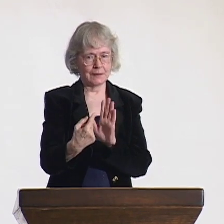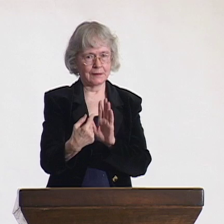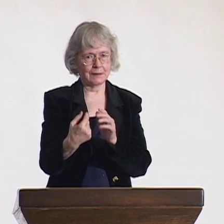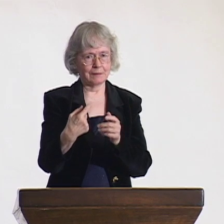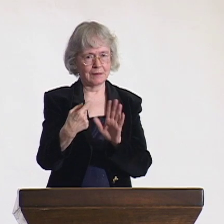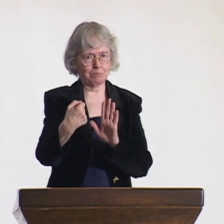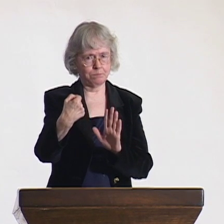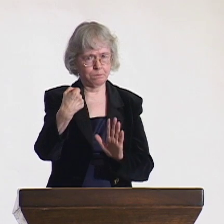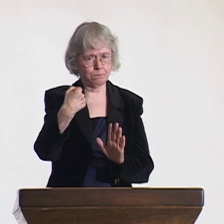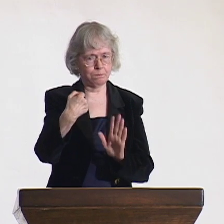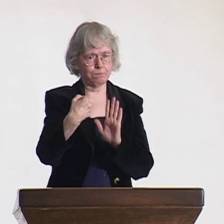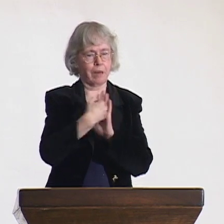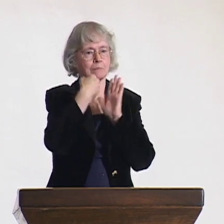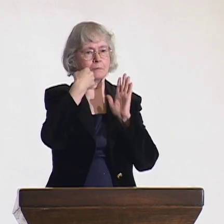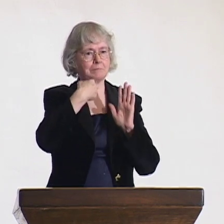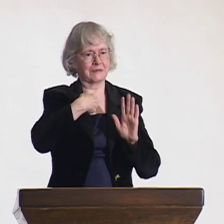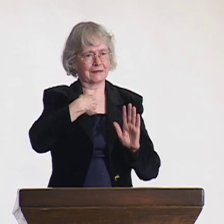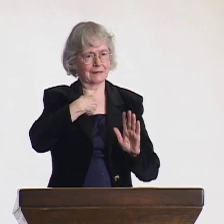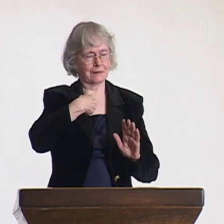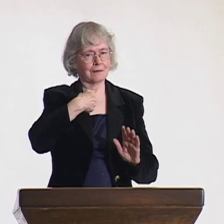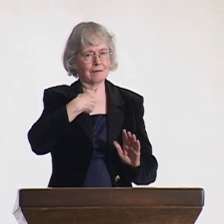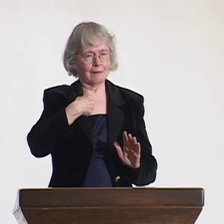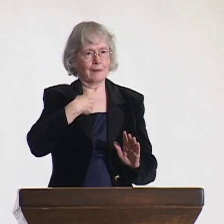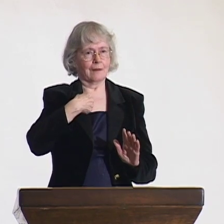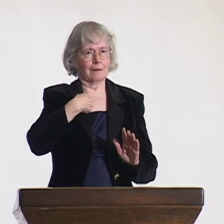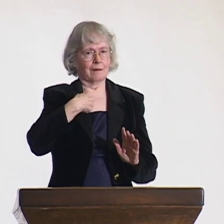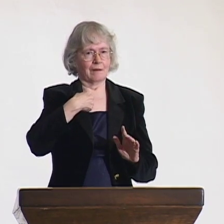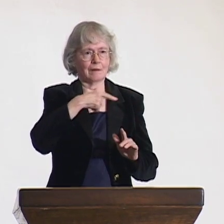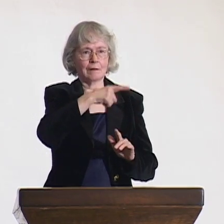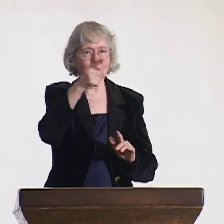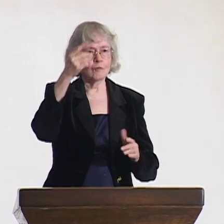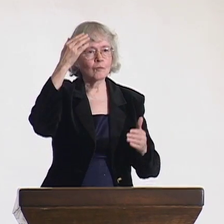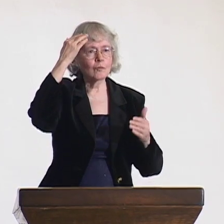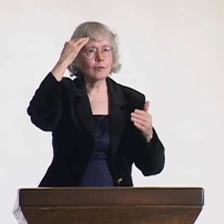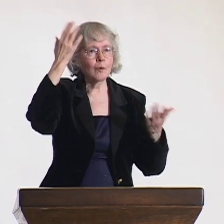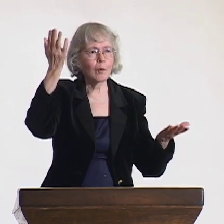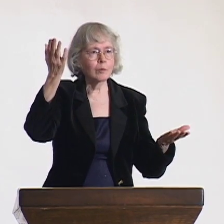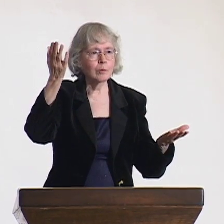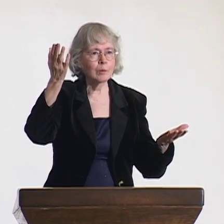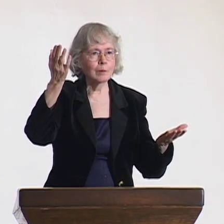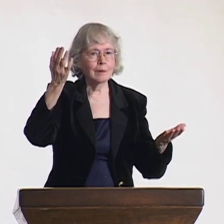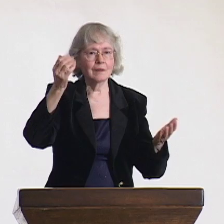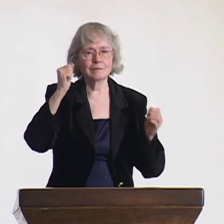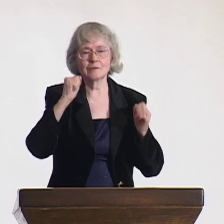So I pushed that the work with the children was important, and after watching what he had said,